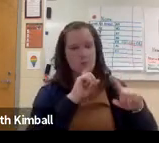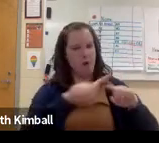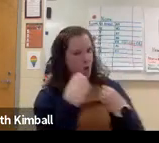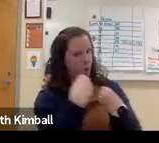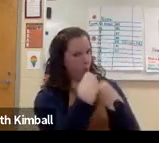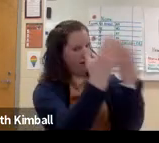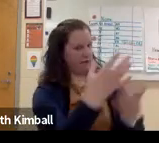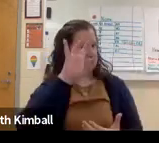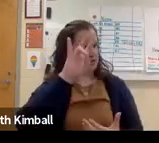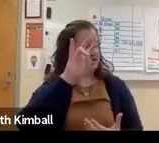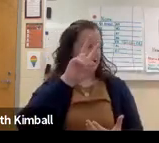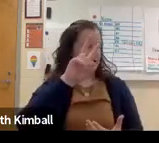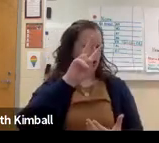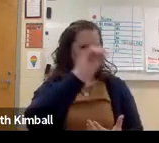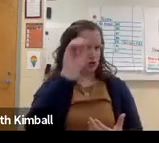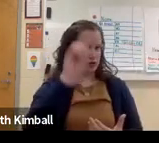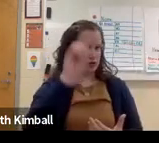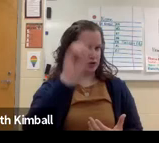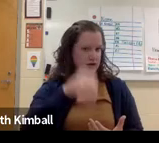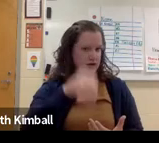Now, this doesn't tell us how many students are taking them.